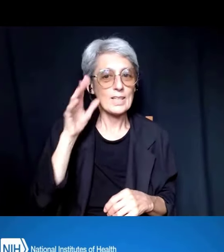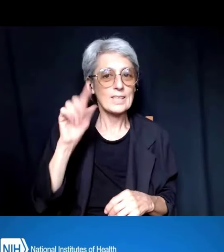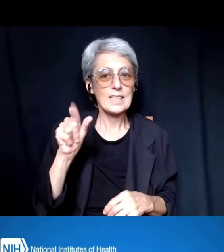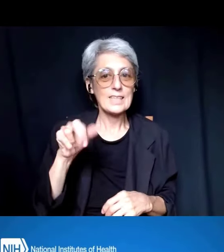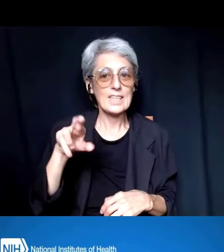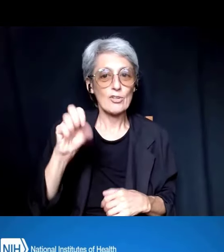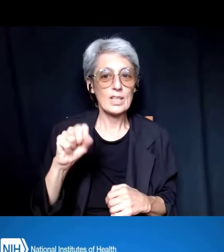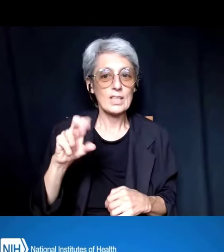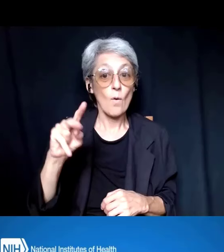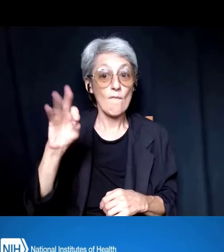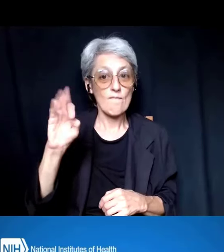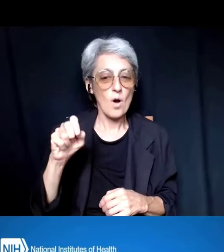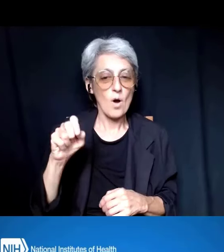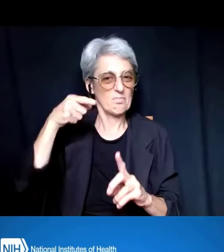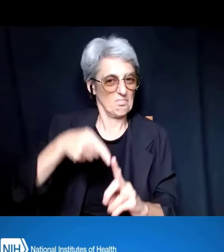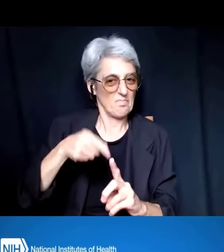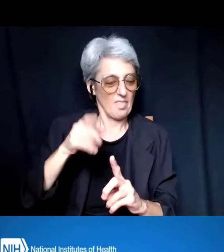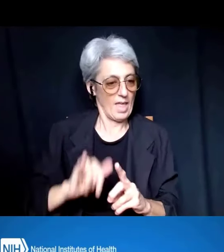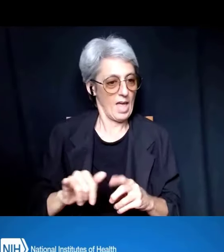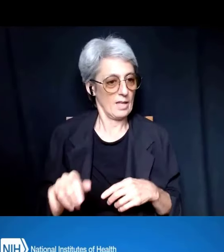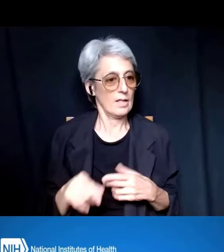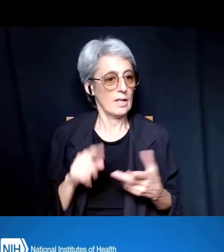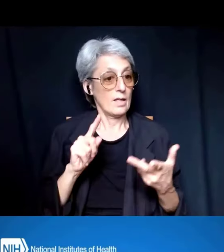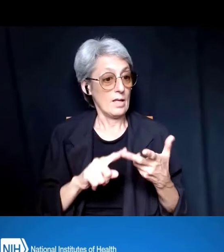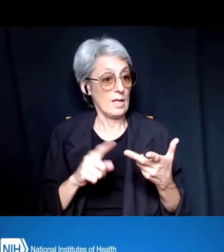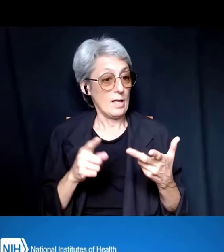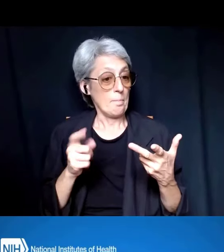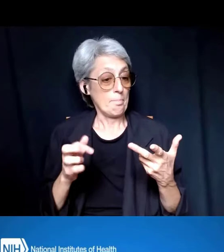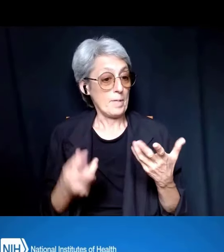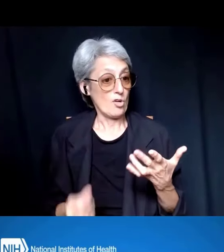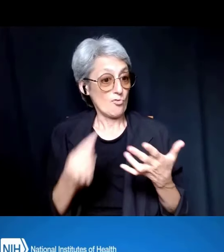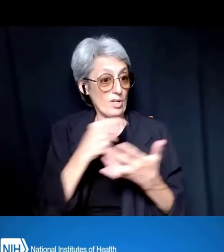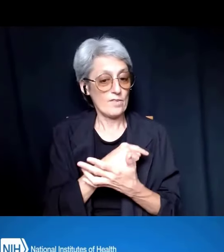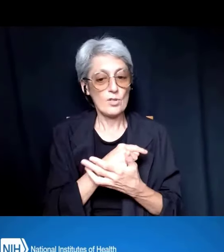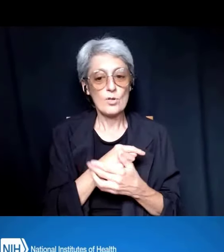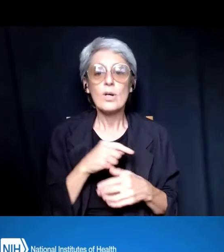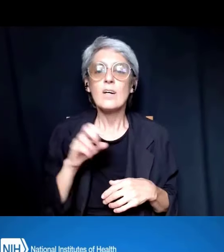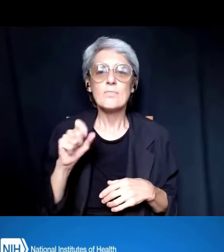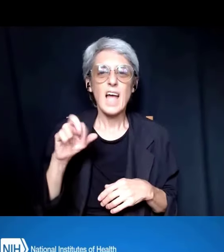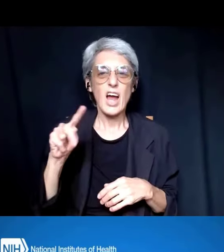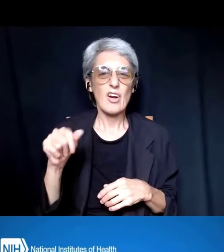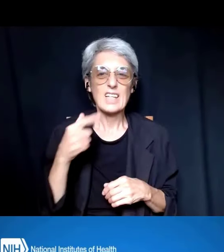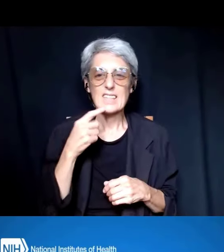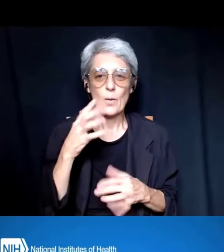For the peer review, as Ericka mentioned, we're not doing wholesale change. As is always the case for the NOFOs,